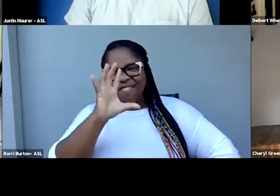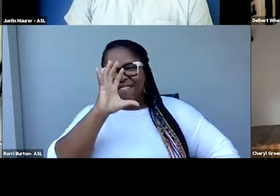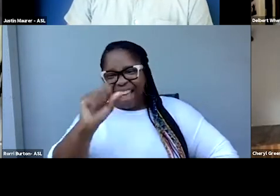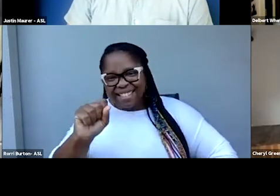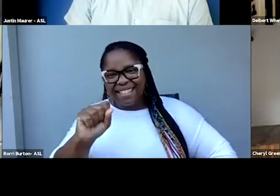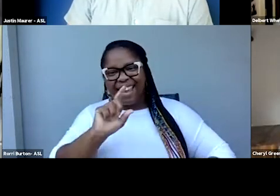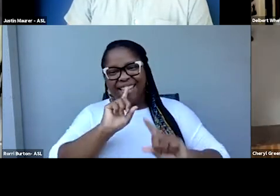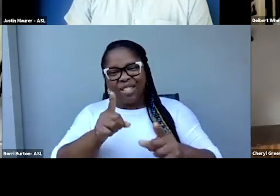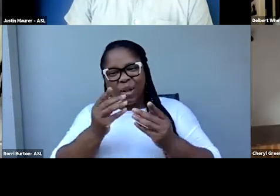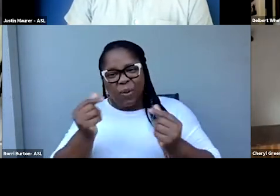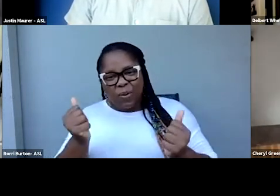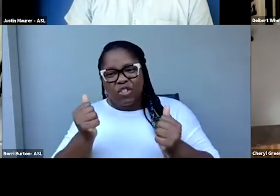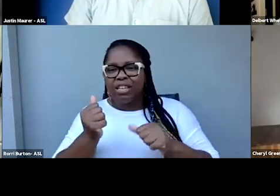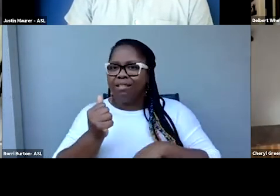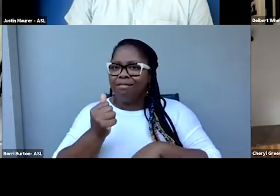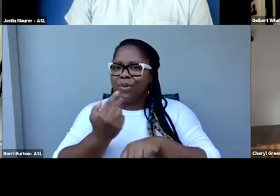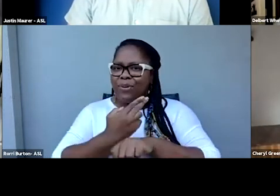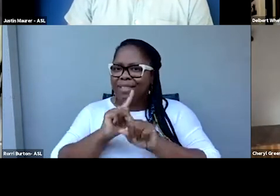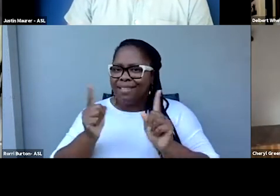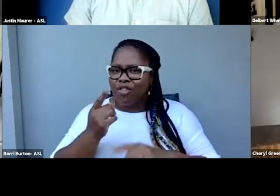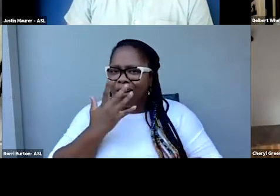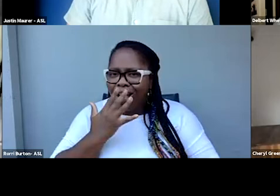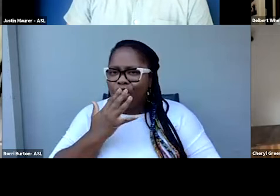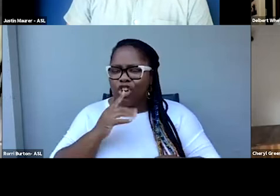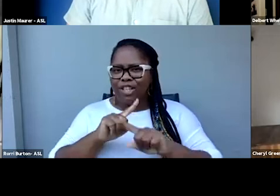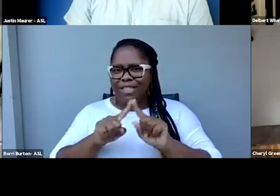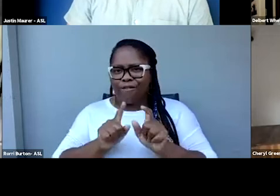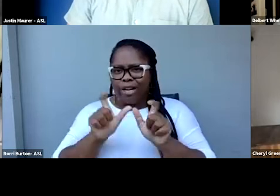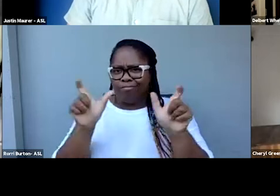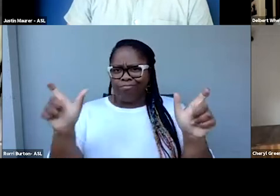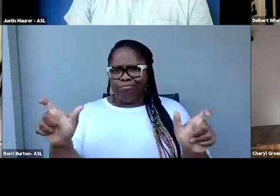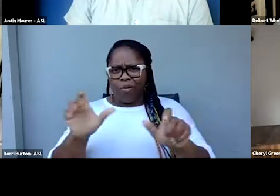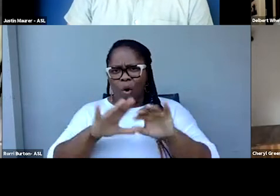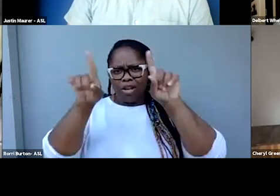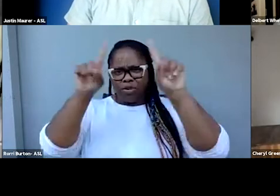Using color, position on screen, all of the things that are available